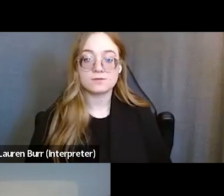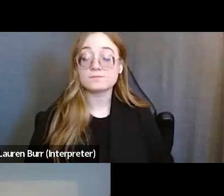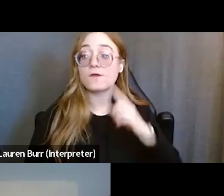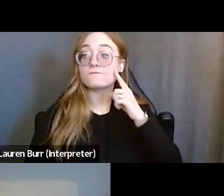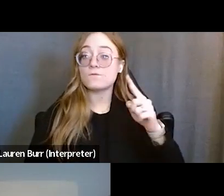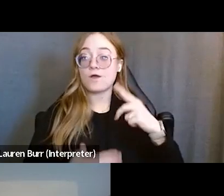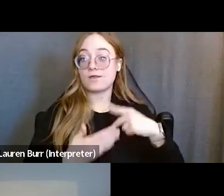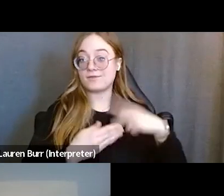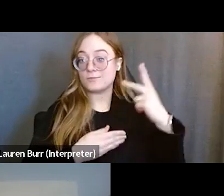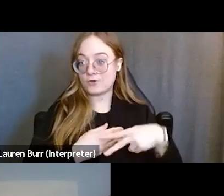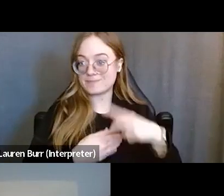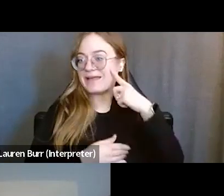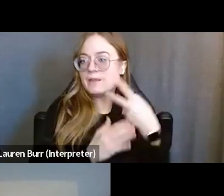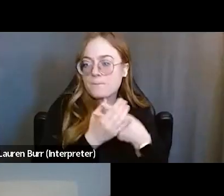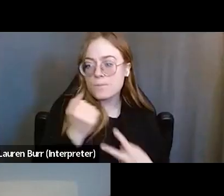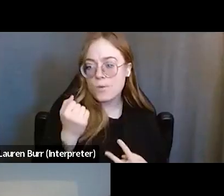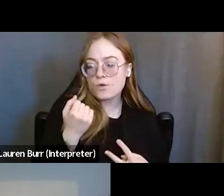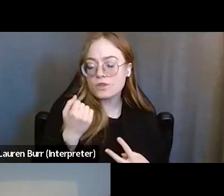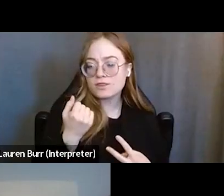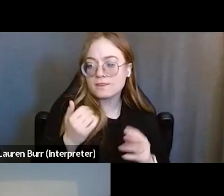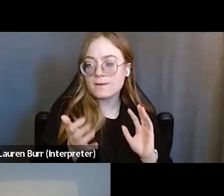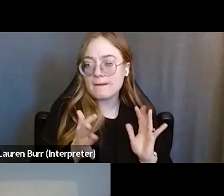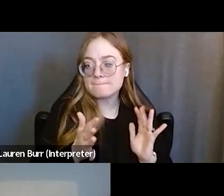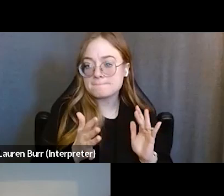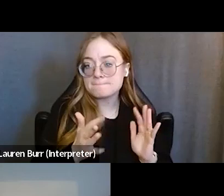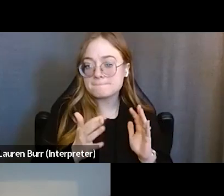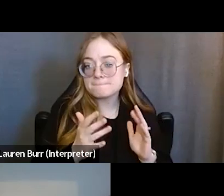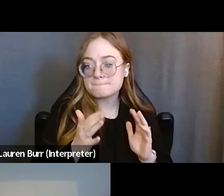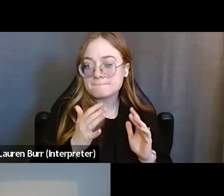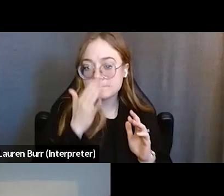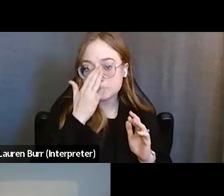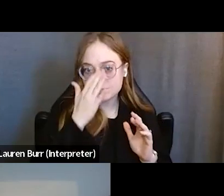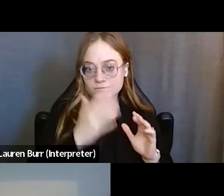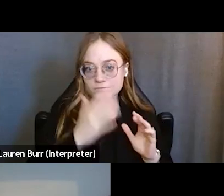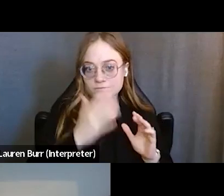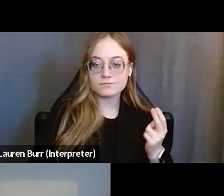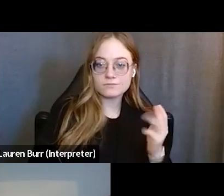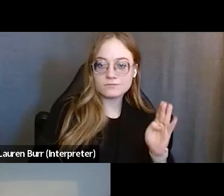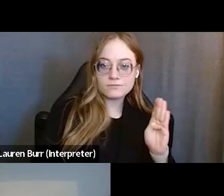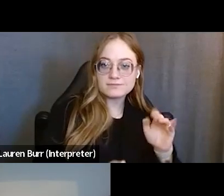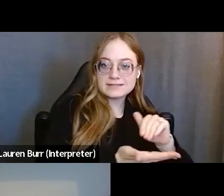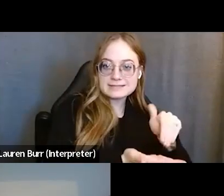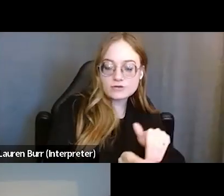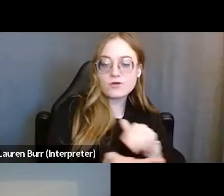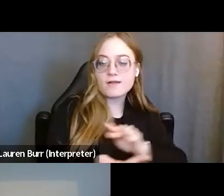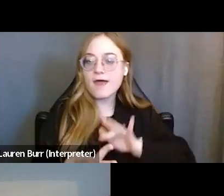I think for both the Sulzbacher Center and Outreach Community Health Center, that you all have great SOAR programs.